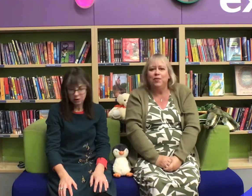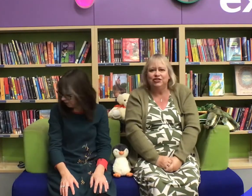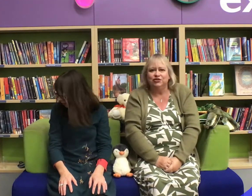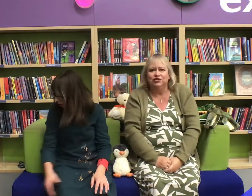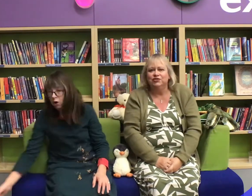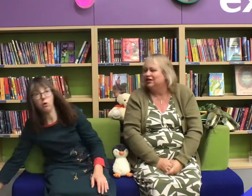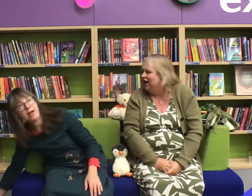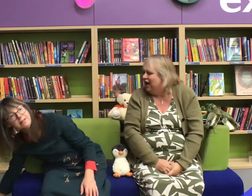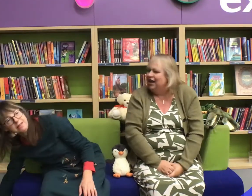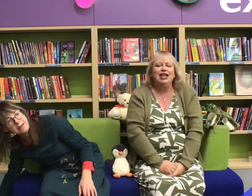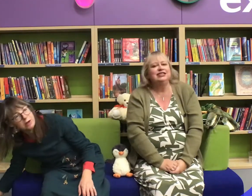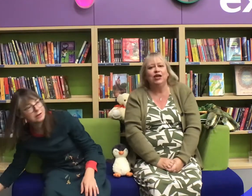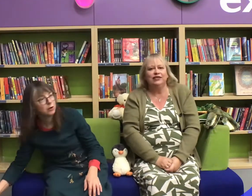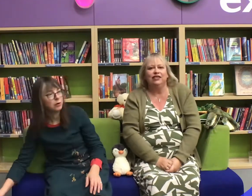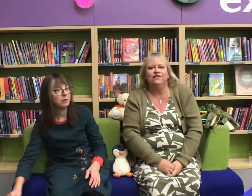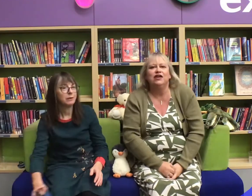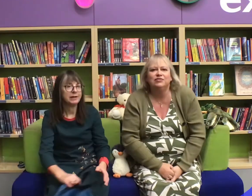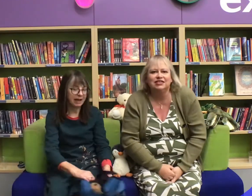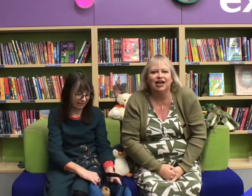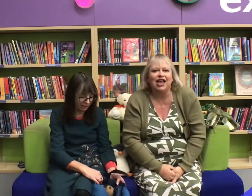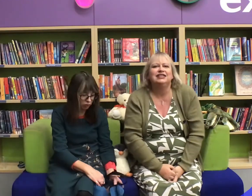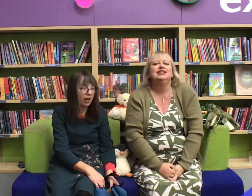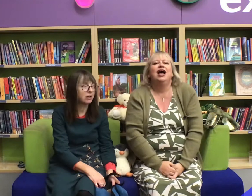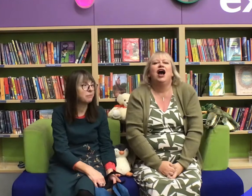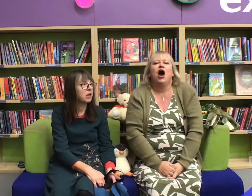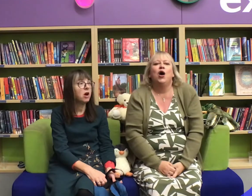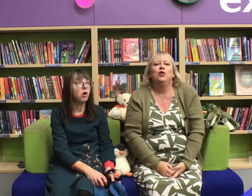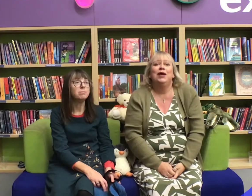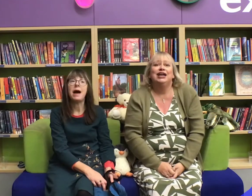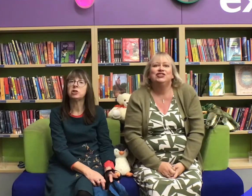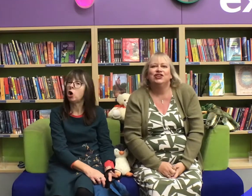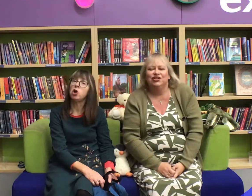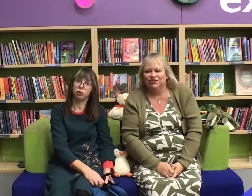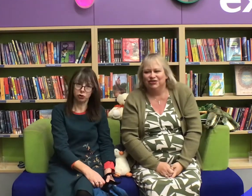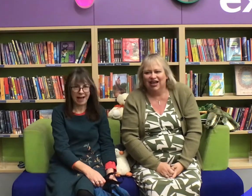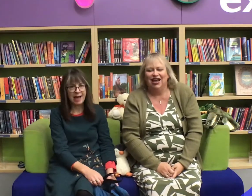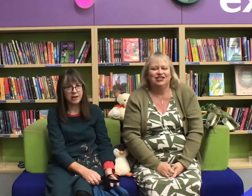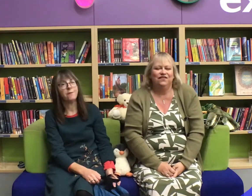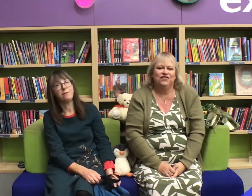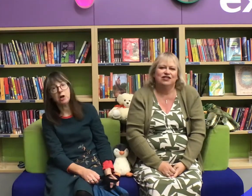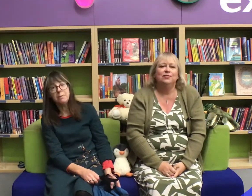Shall we sing Old Macdonald! Oh let's let's see who's at the farm today.